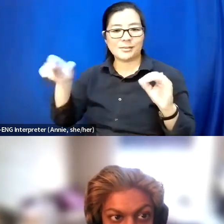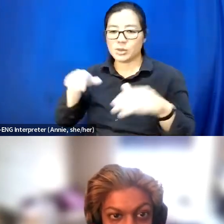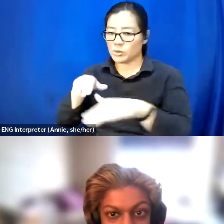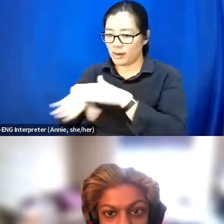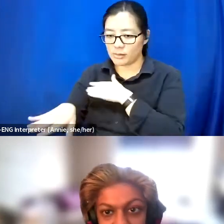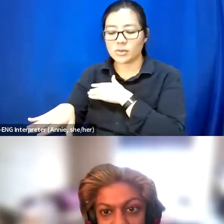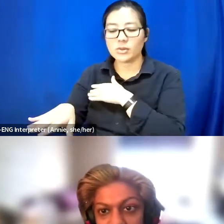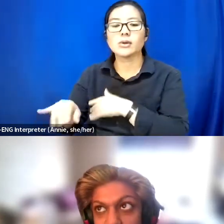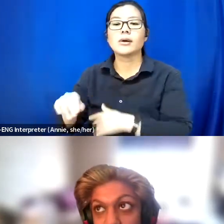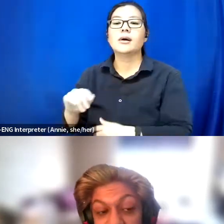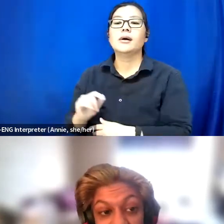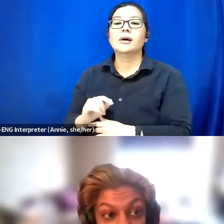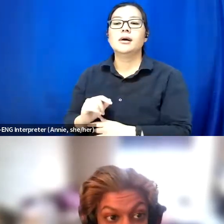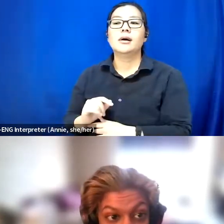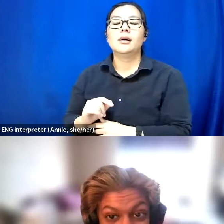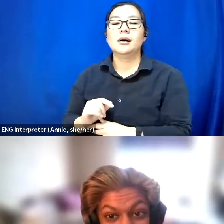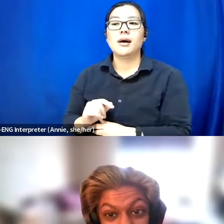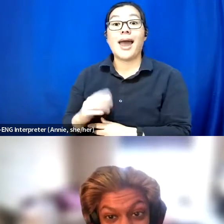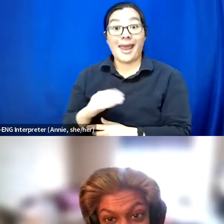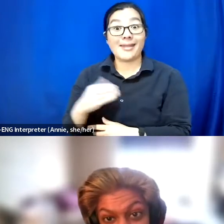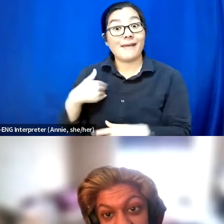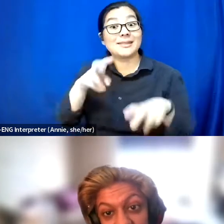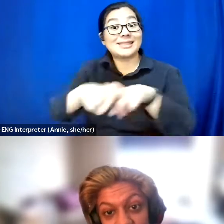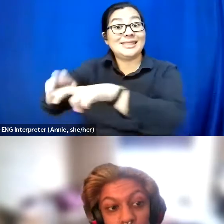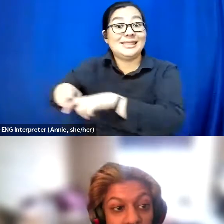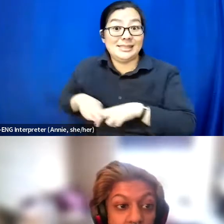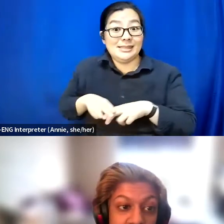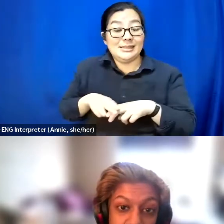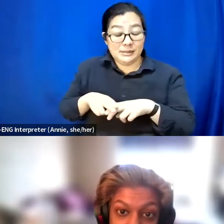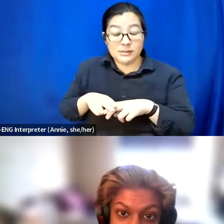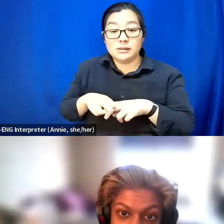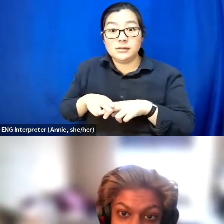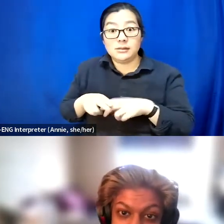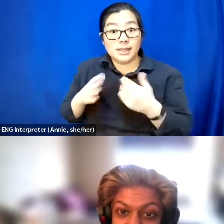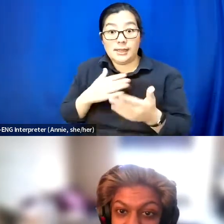And there's seating within, even when on their party nights.